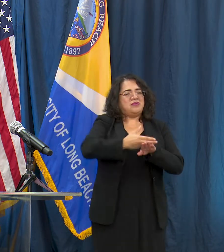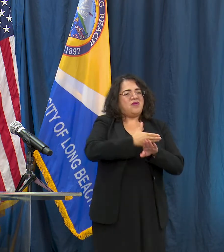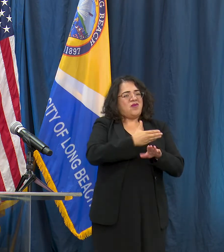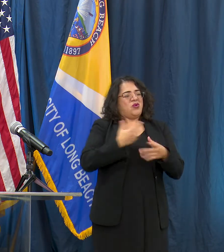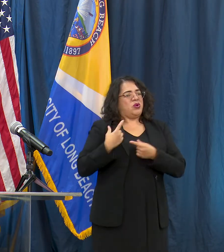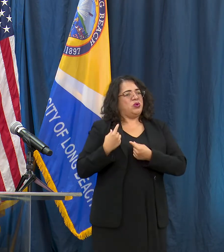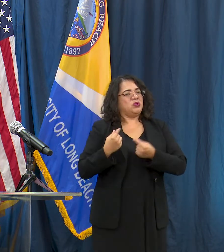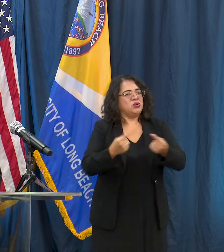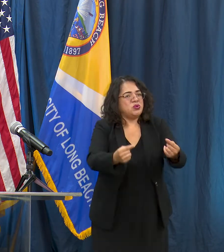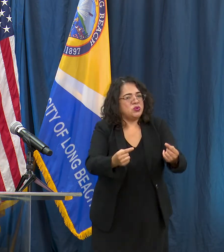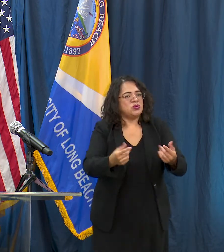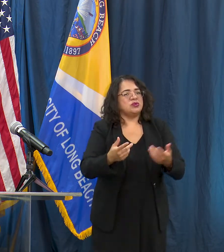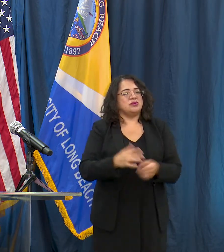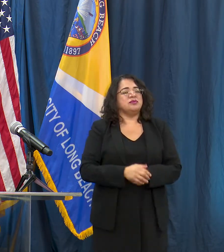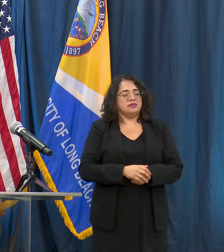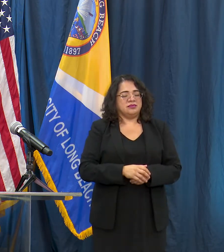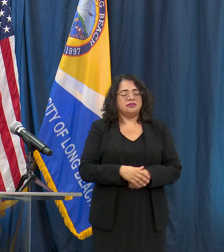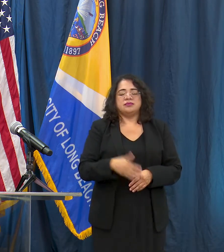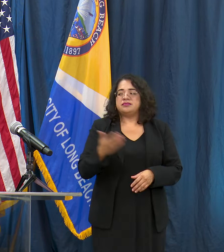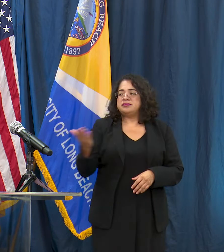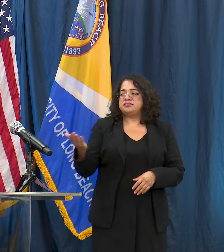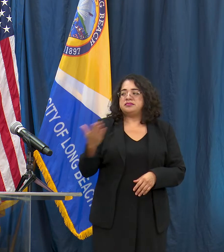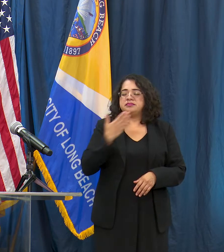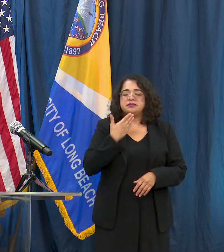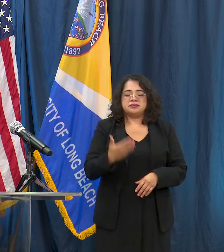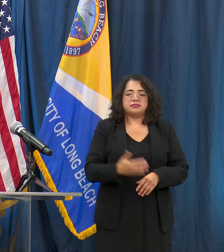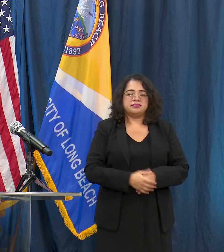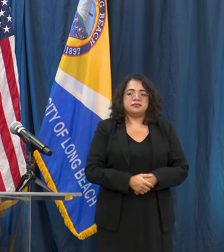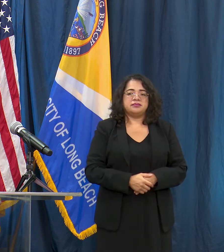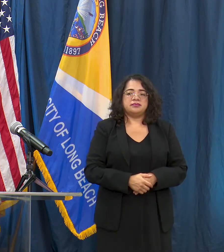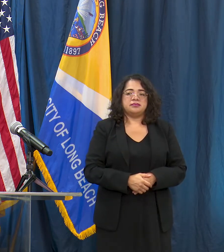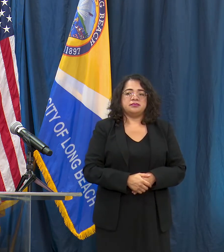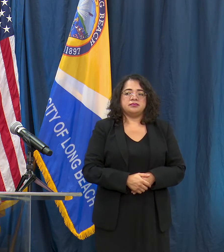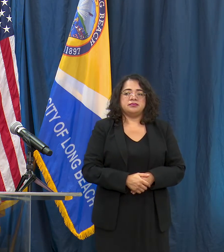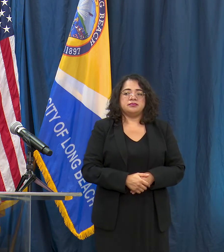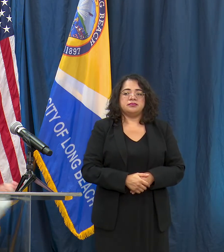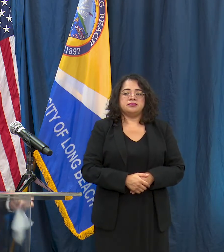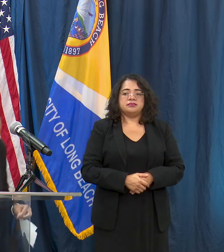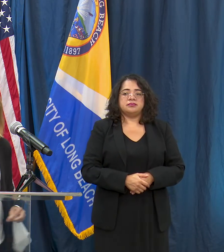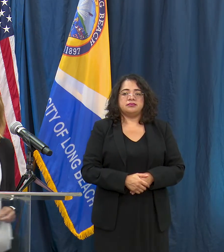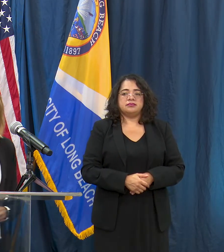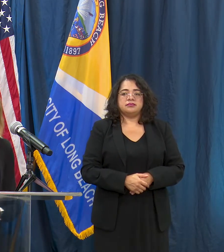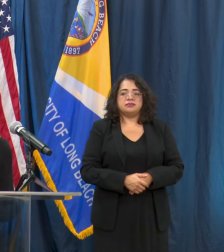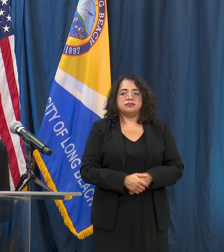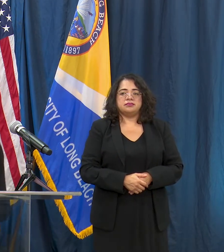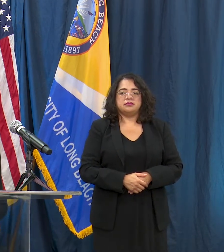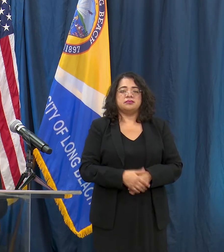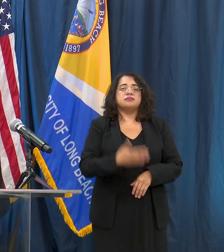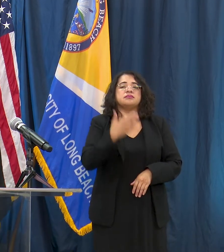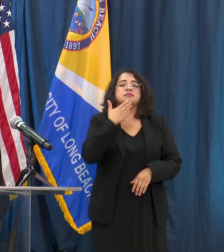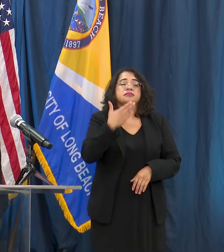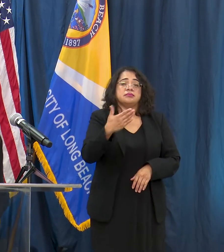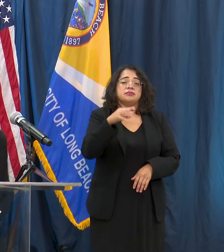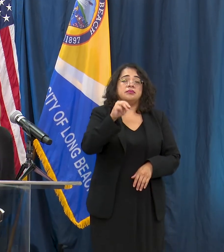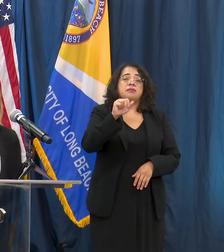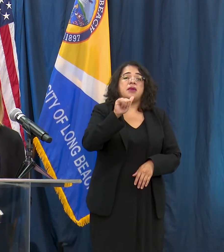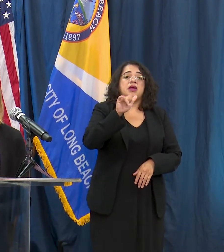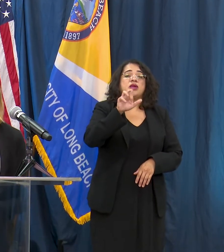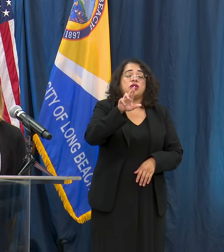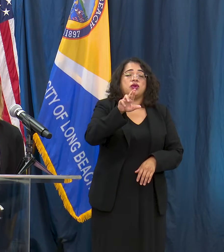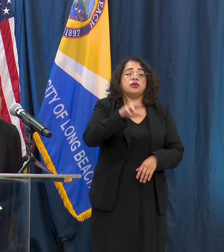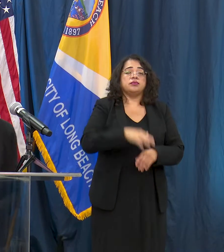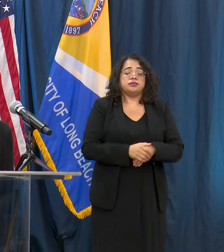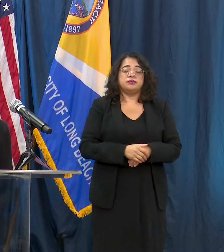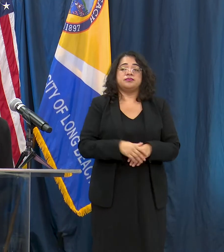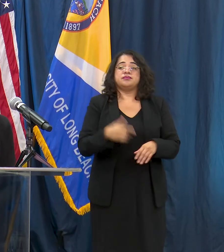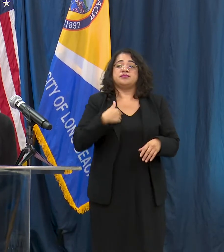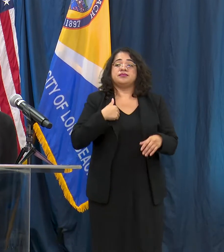details on the data. Thank you Mayor and so when we first started all of this and